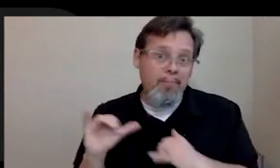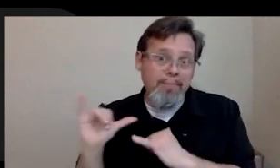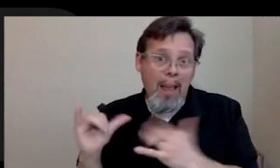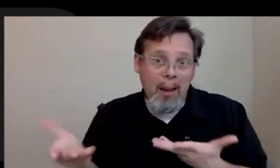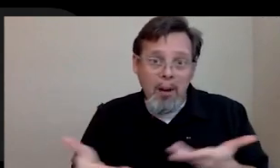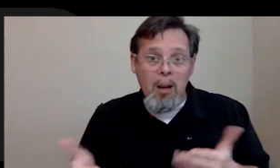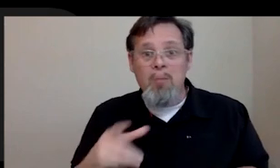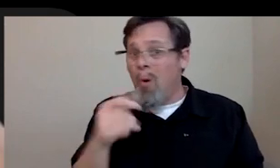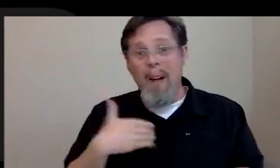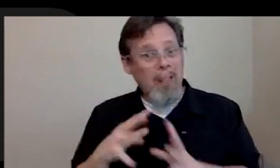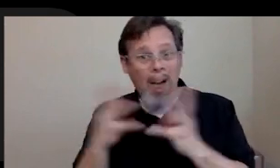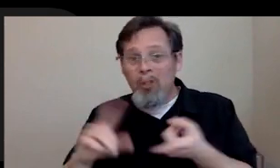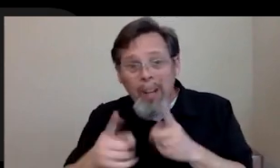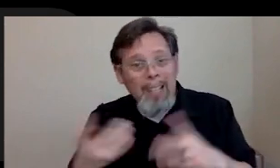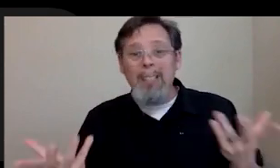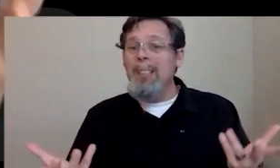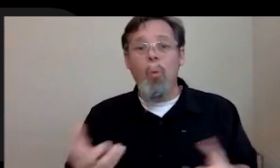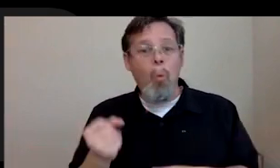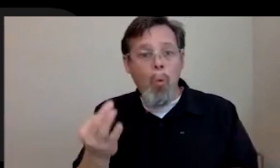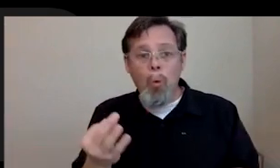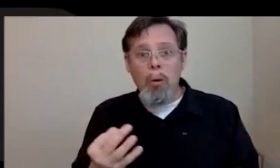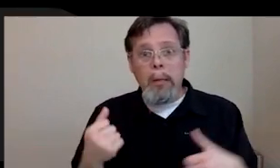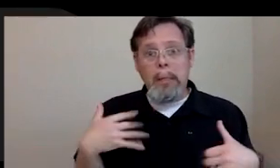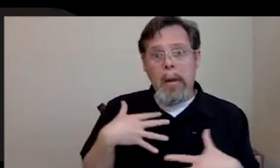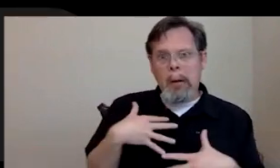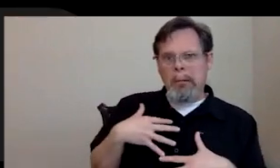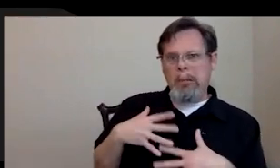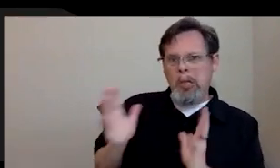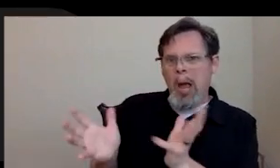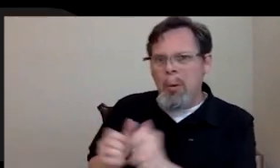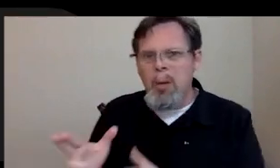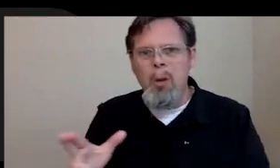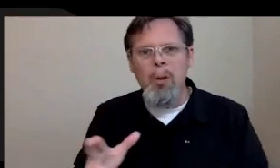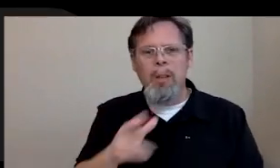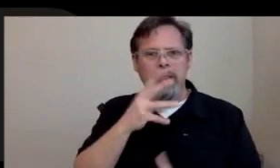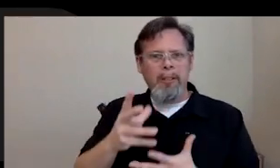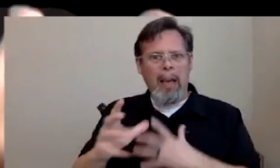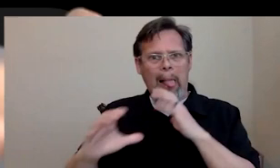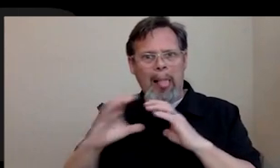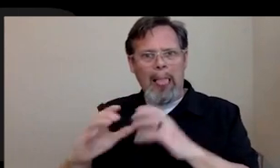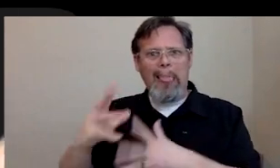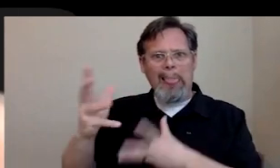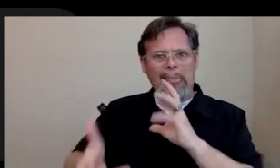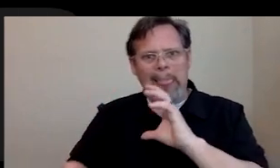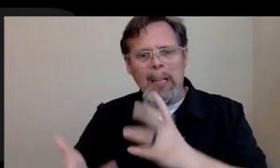have a lot of friends or a lot of people maybe scared to talk to you, or if you don't bridge a gap of communication, you maybe you don't feel